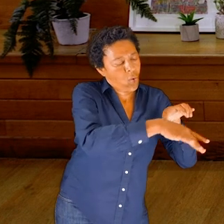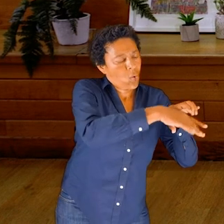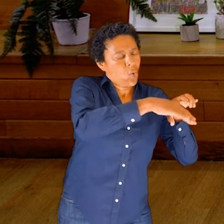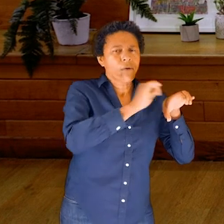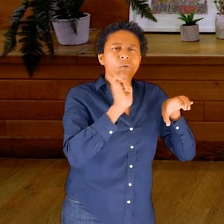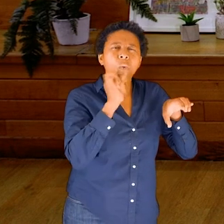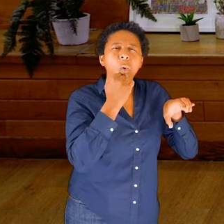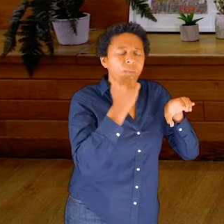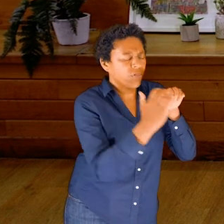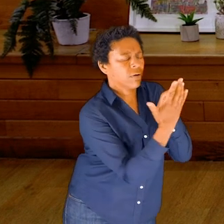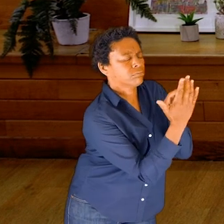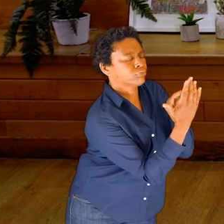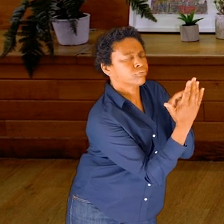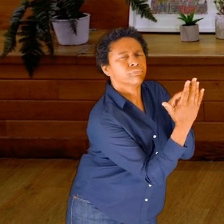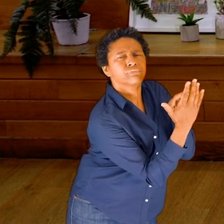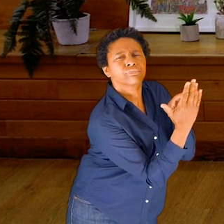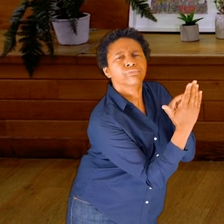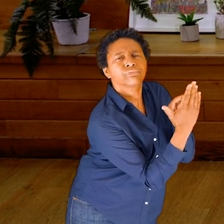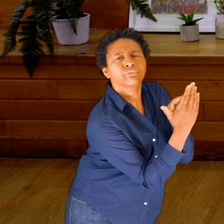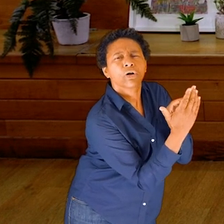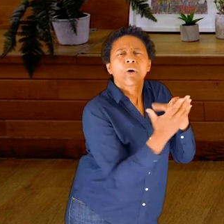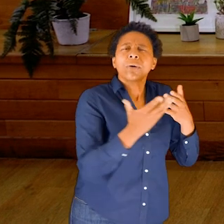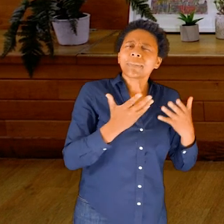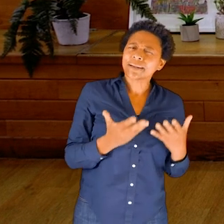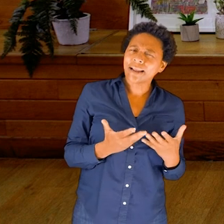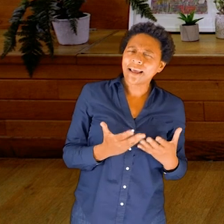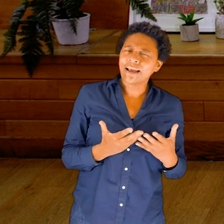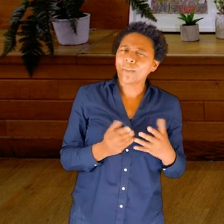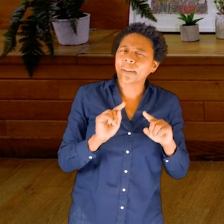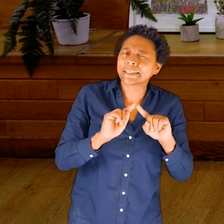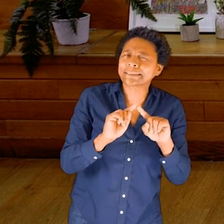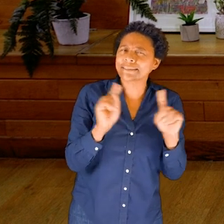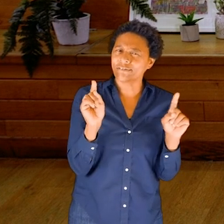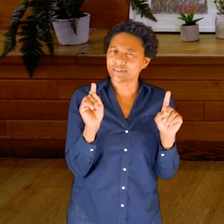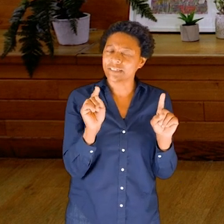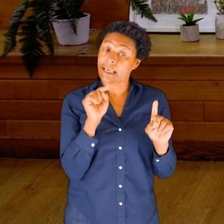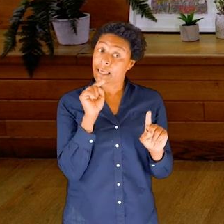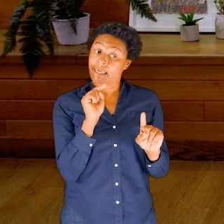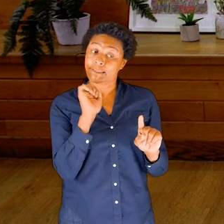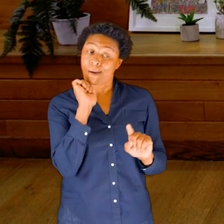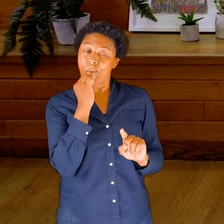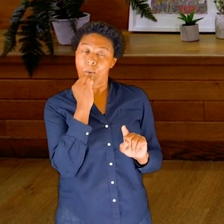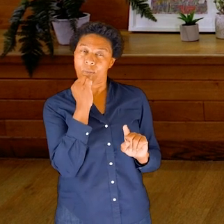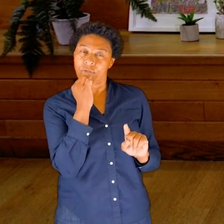But this time, see if you can let a sense of this energy or heat move through the